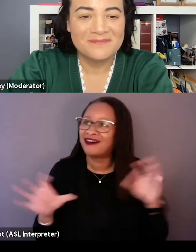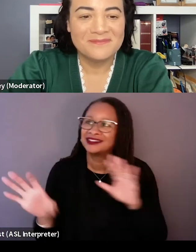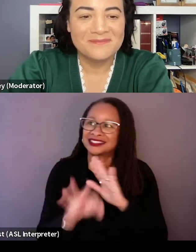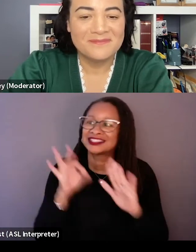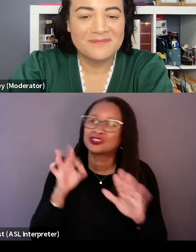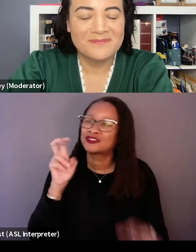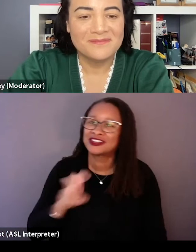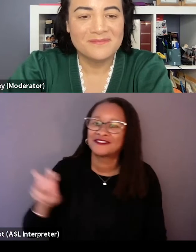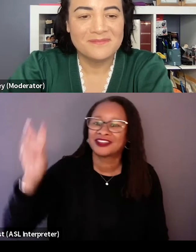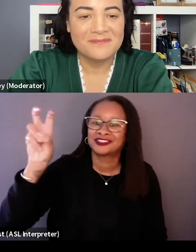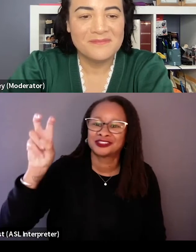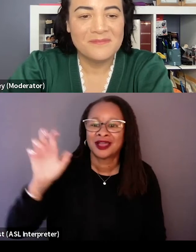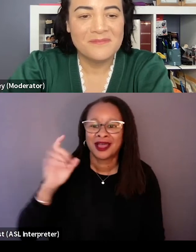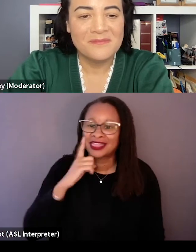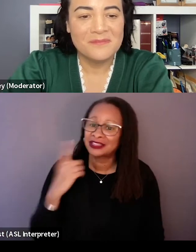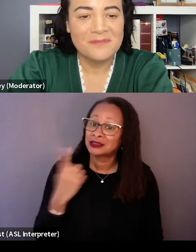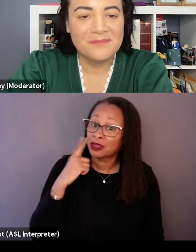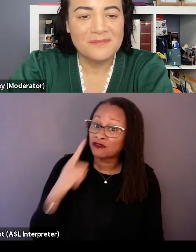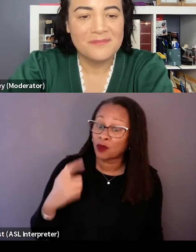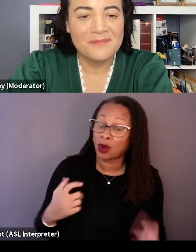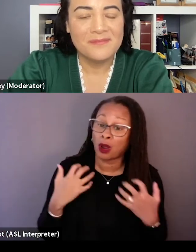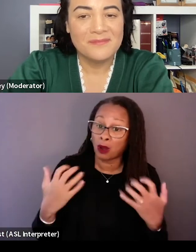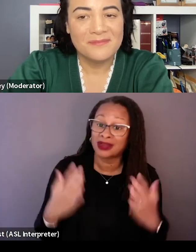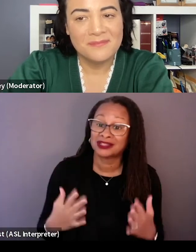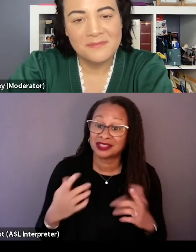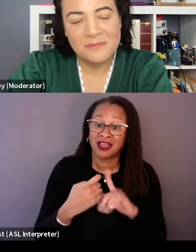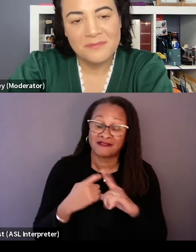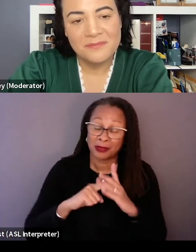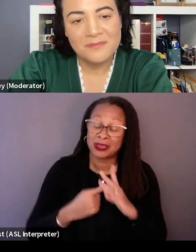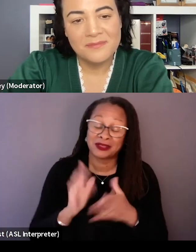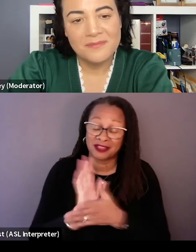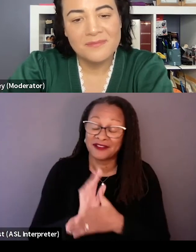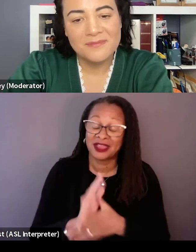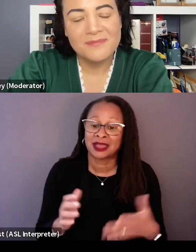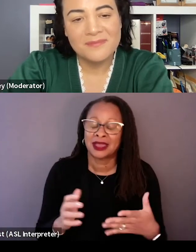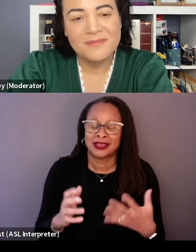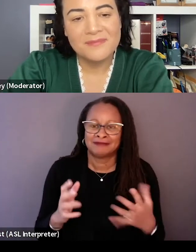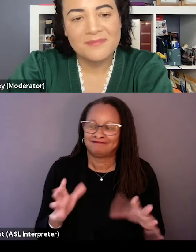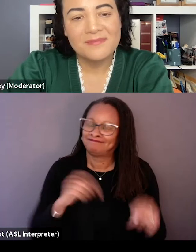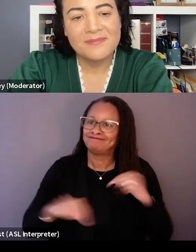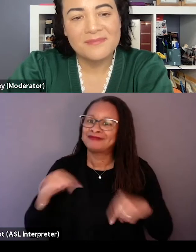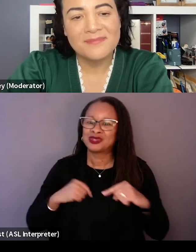I think there's something for audiences that even from the beginning of the film takes you back to that place.